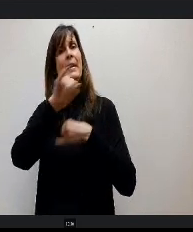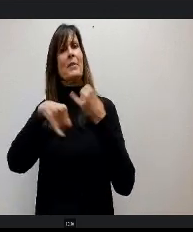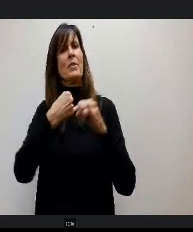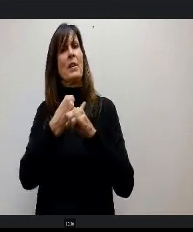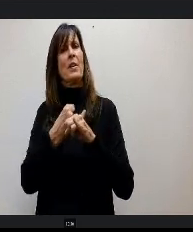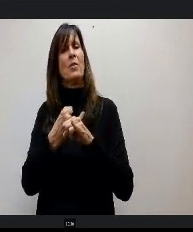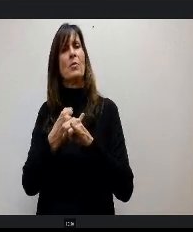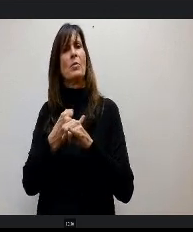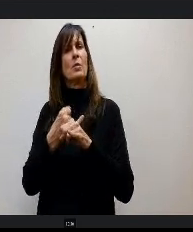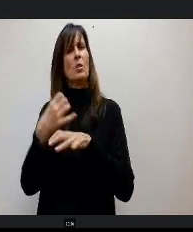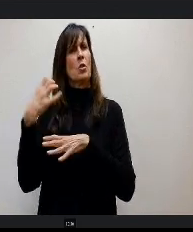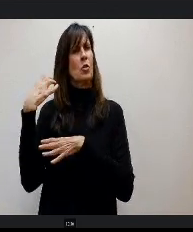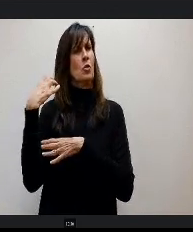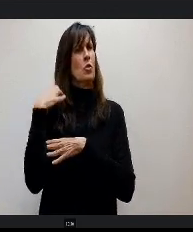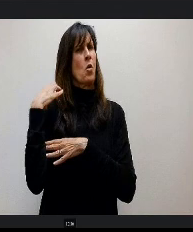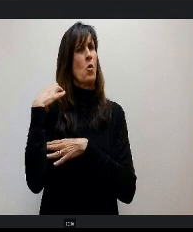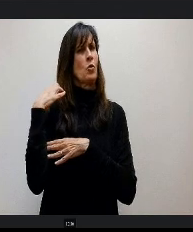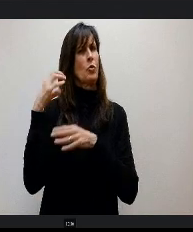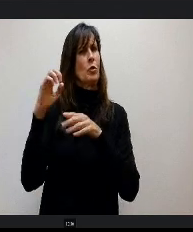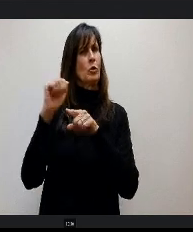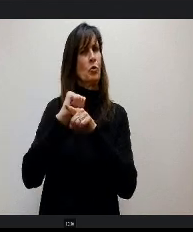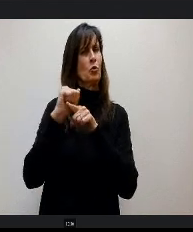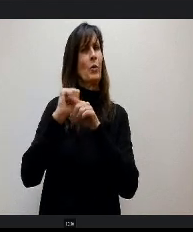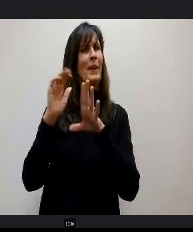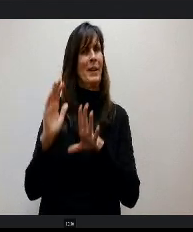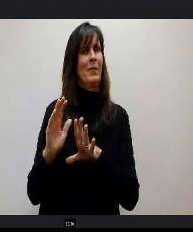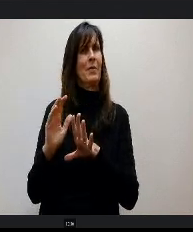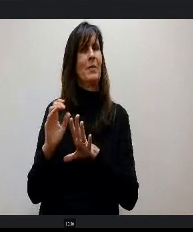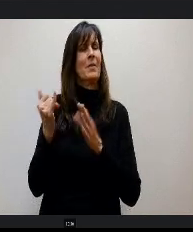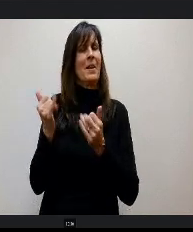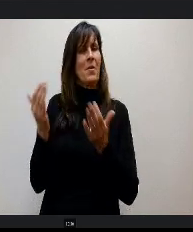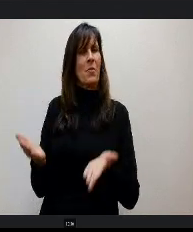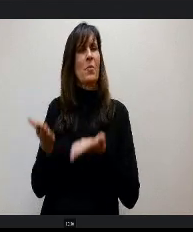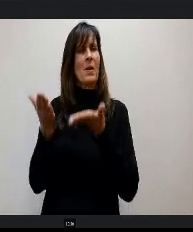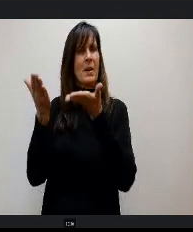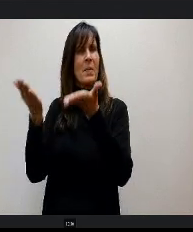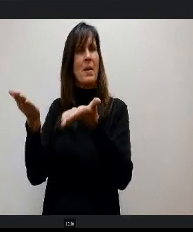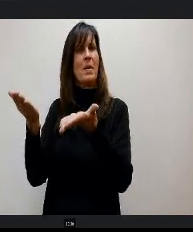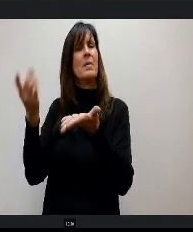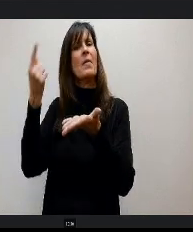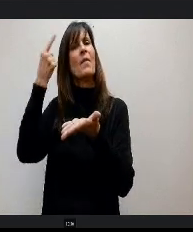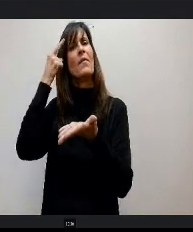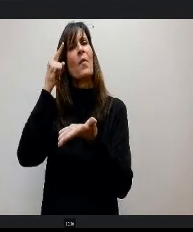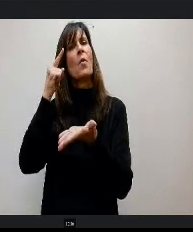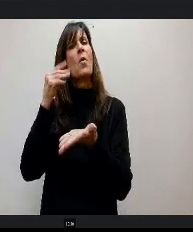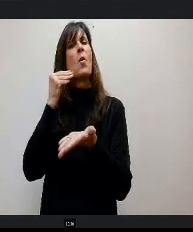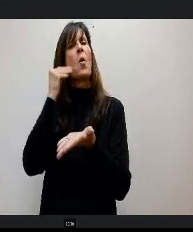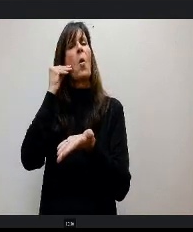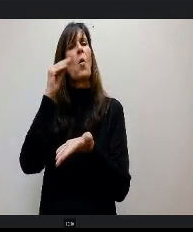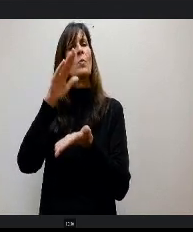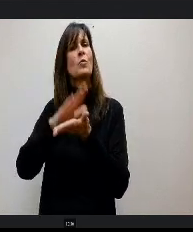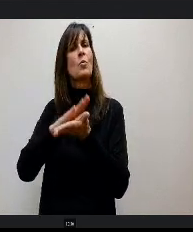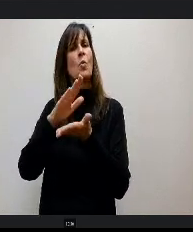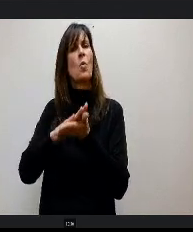We're pleased to recommend Keisha to you tonight for the position of Home School Academy Principal Keisha, anything you'd like